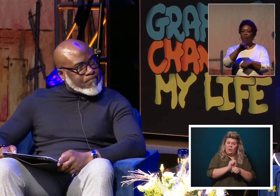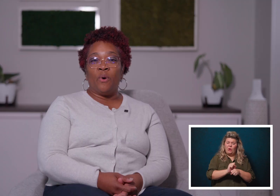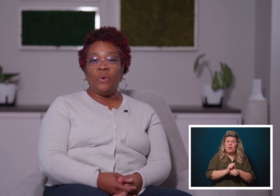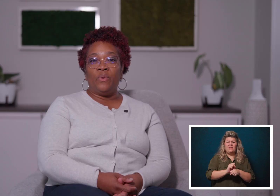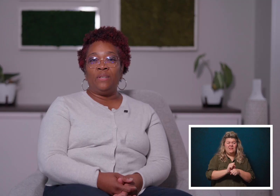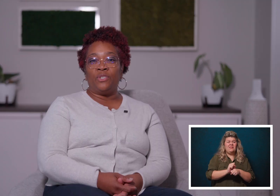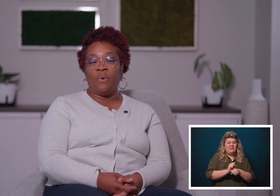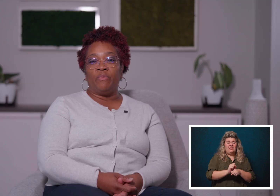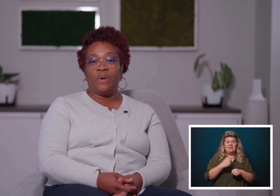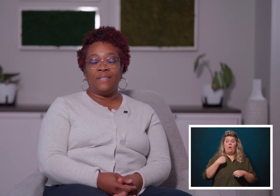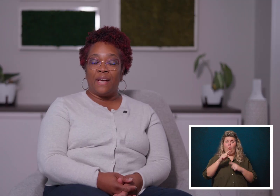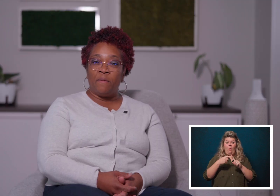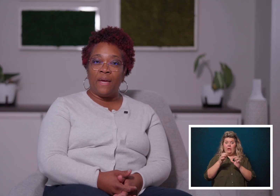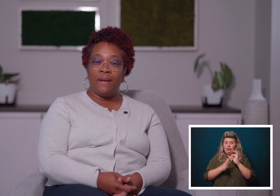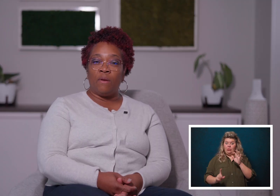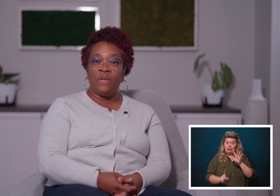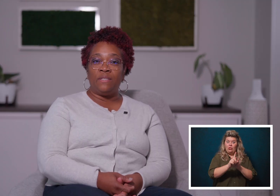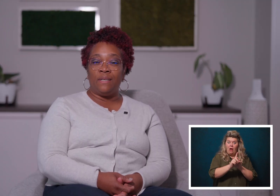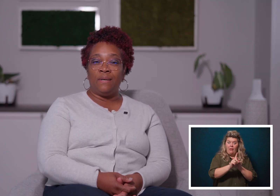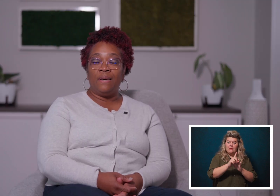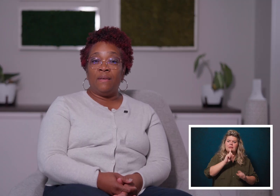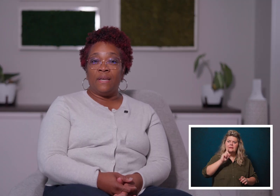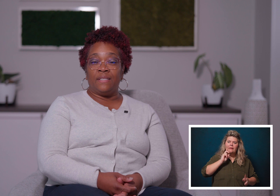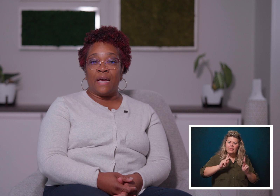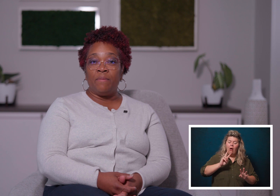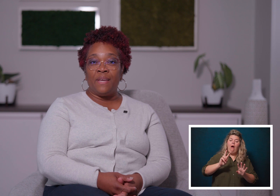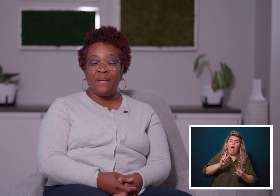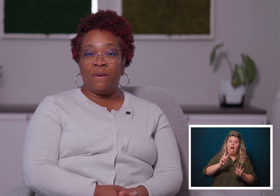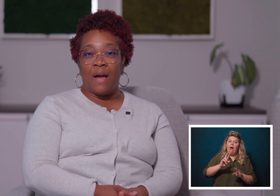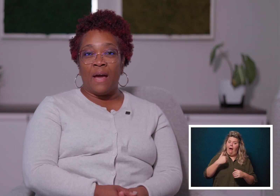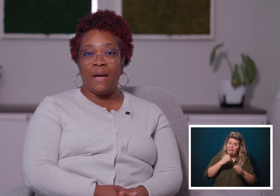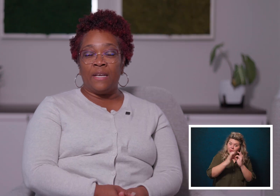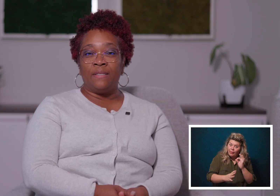So when we show up for an assignment and we see the excitement in their eyes